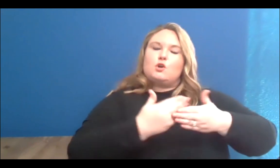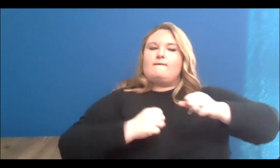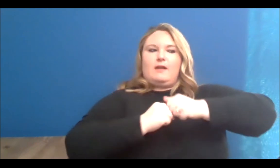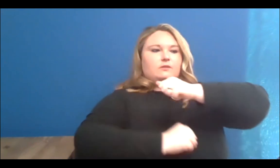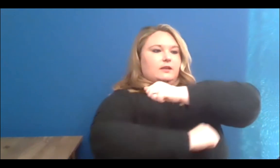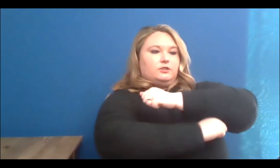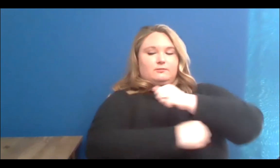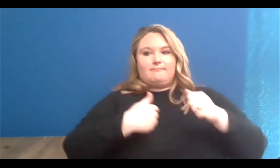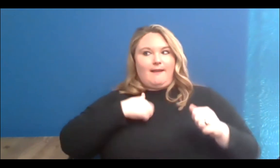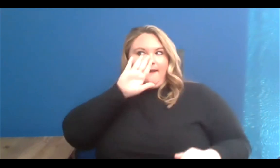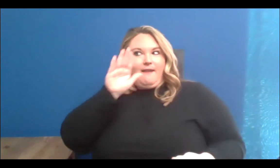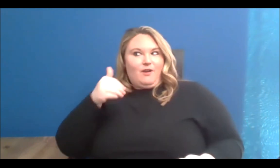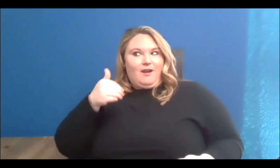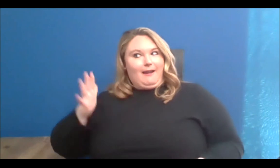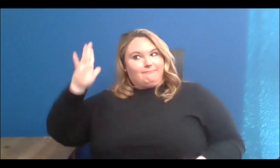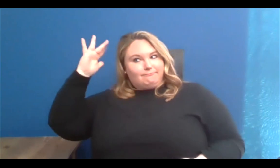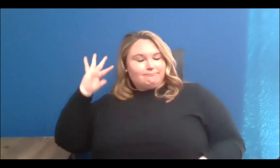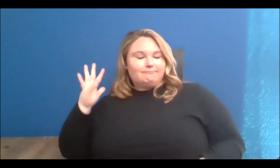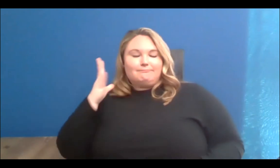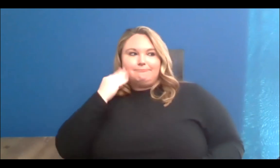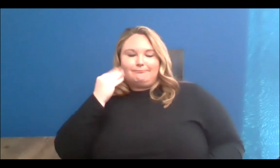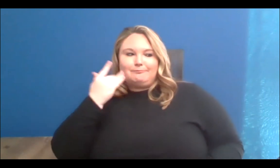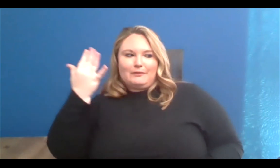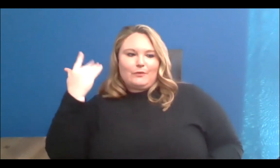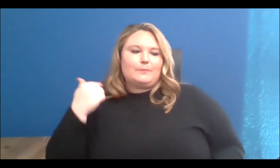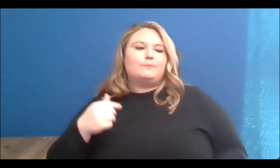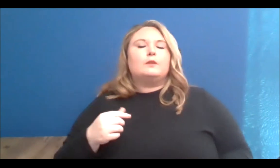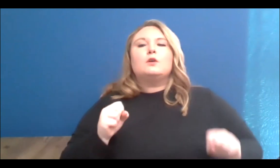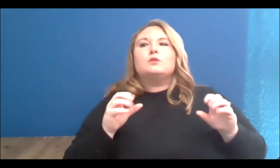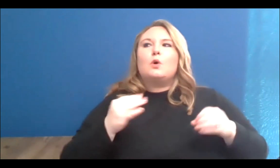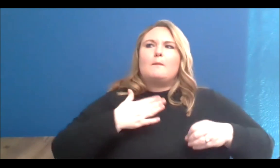kind of transitioned my career into a variety of different fields, but the